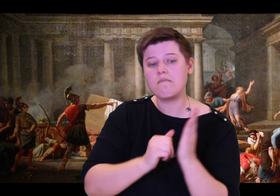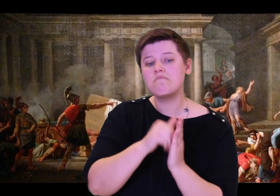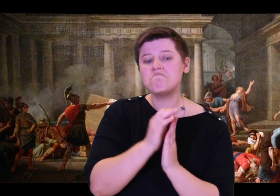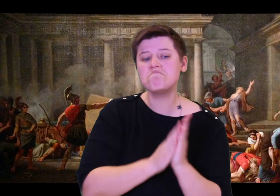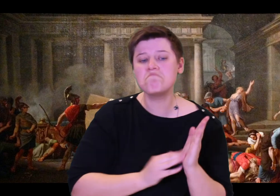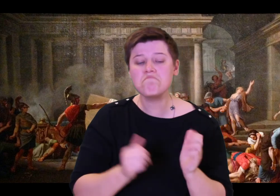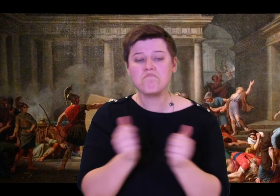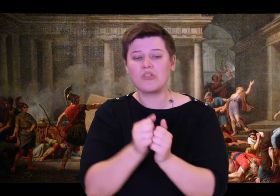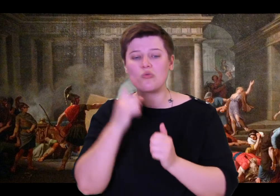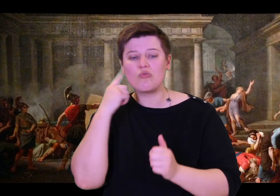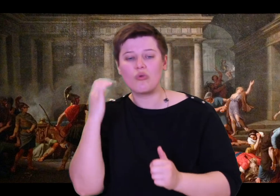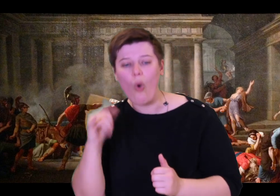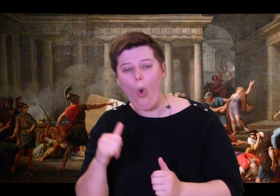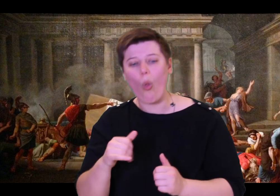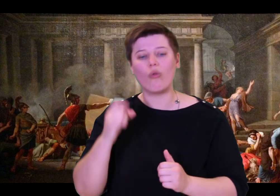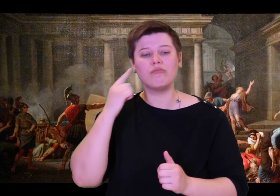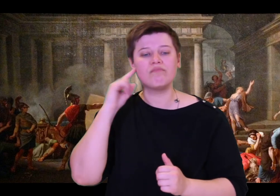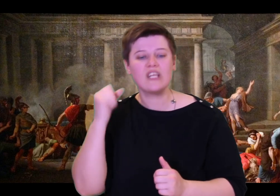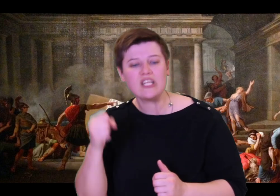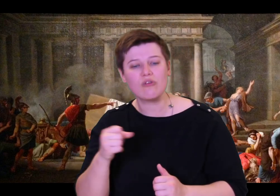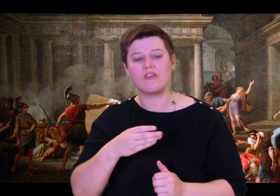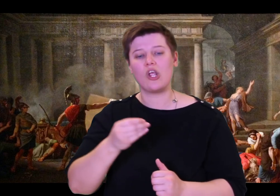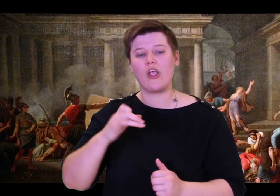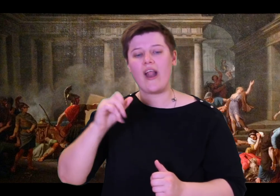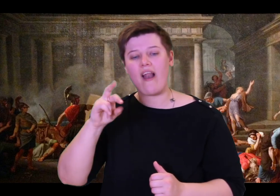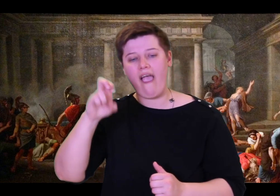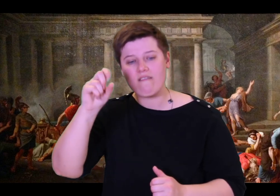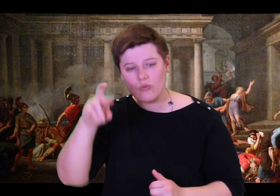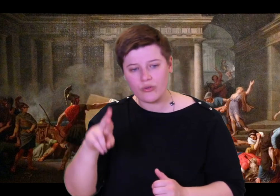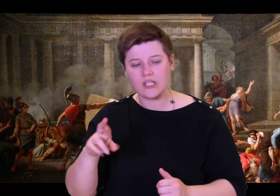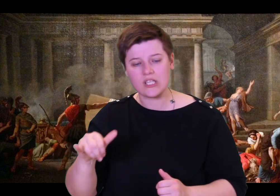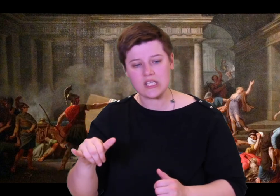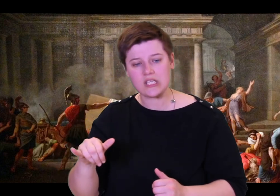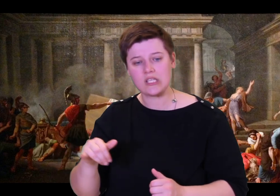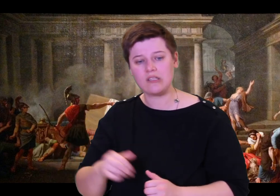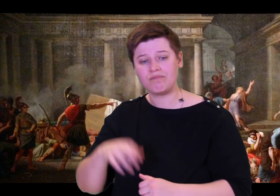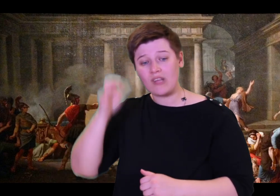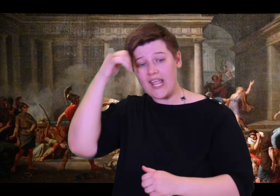and used my bronze to cut the branches off from root to tip, and planed it down,